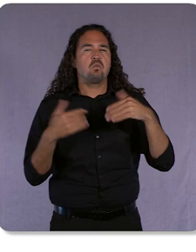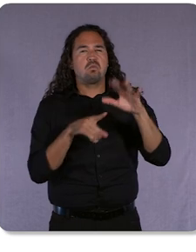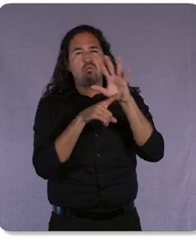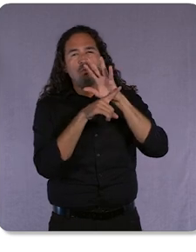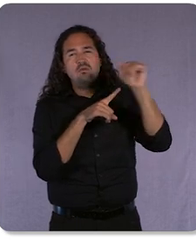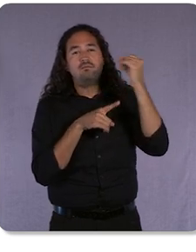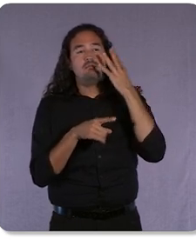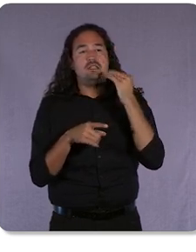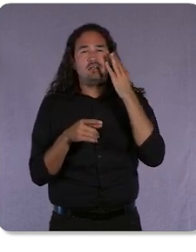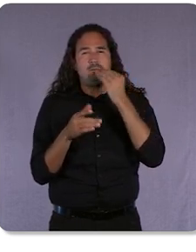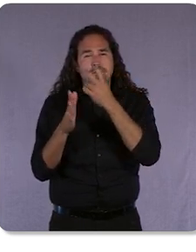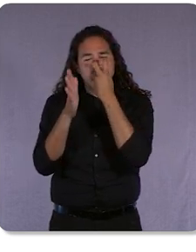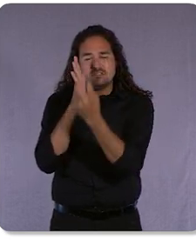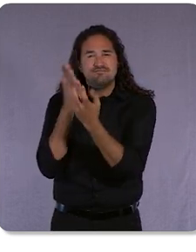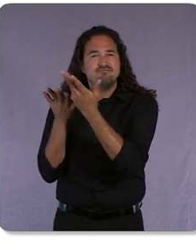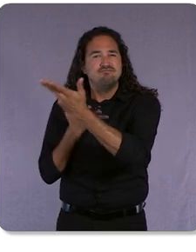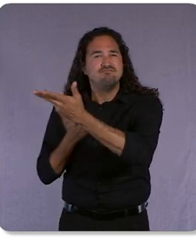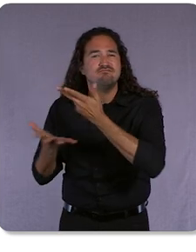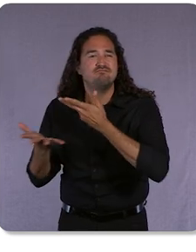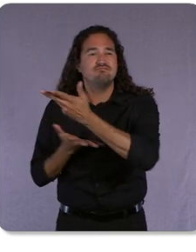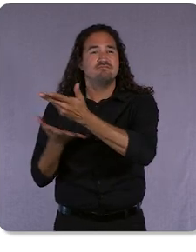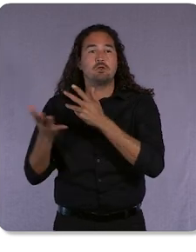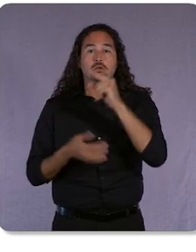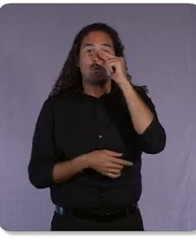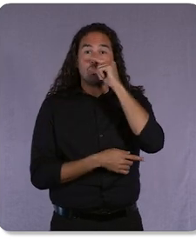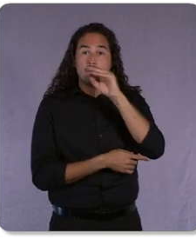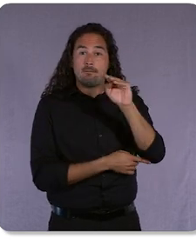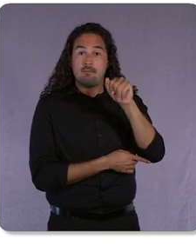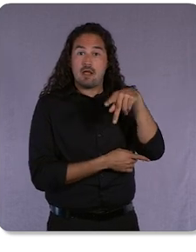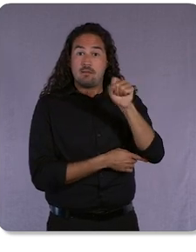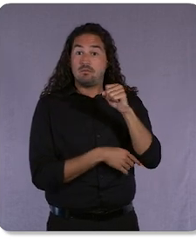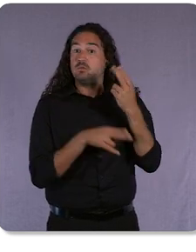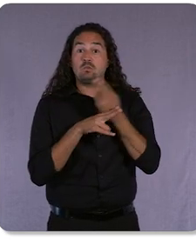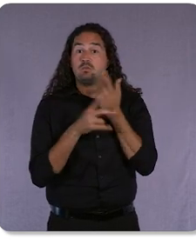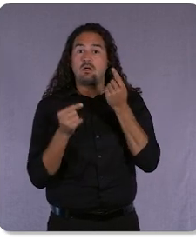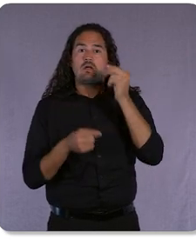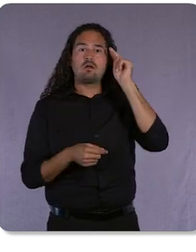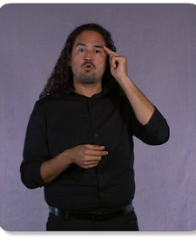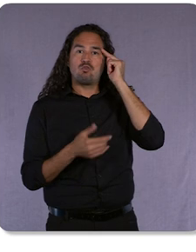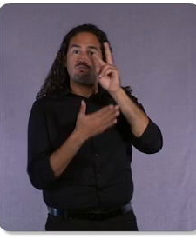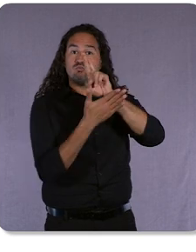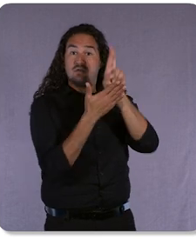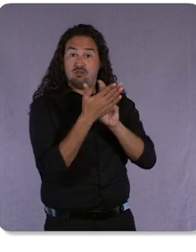It uses neural rendering to fuse billions of images and create entirely new representations of